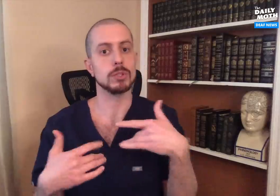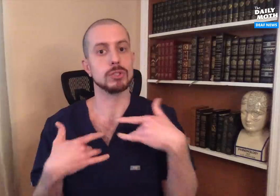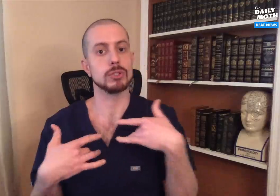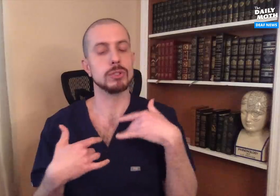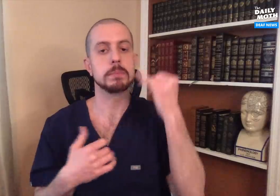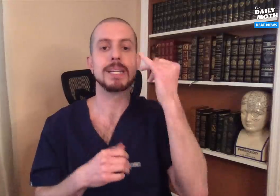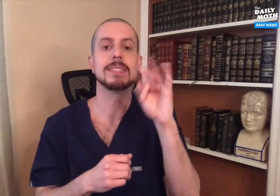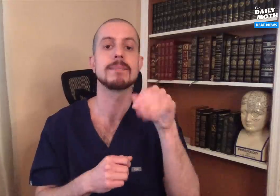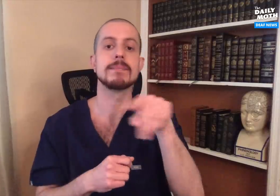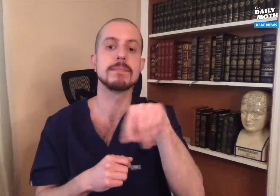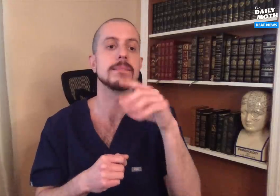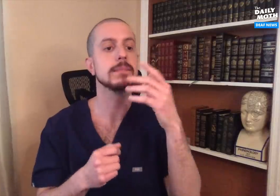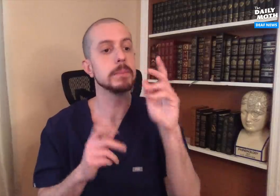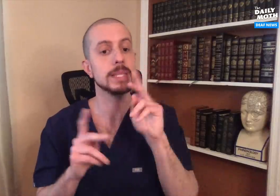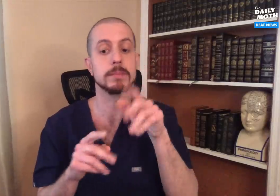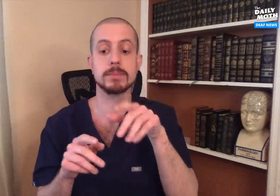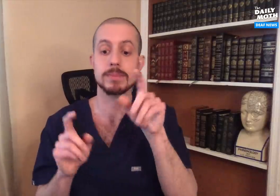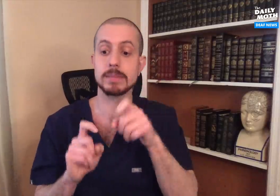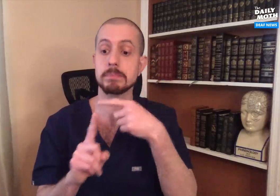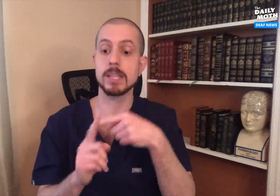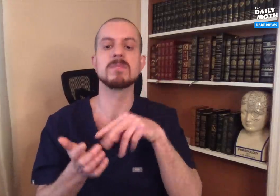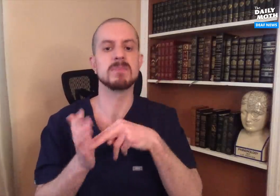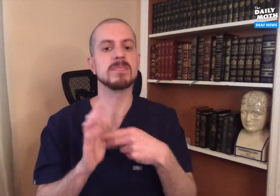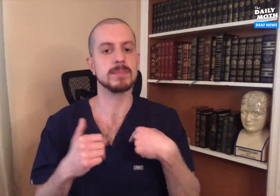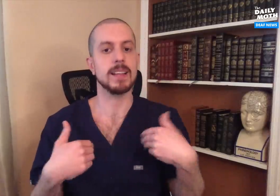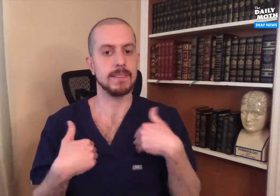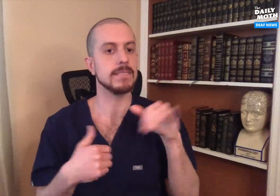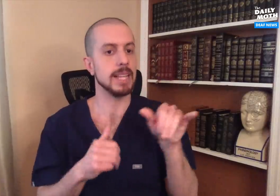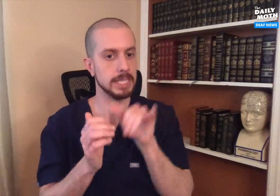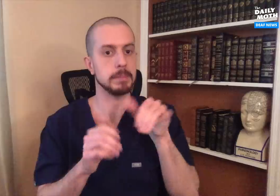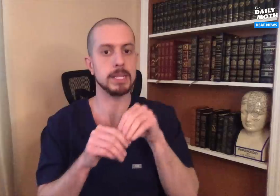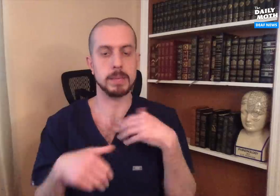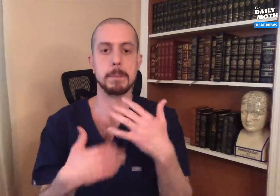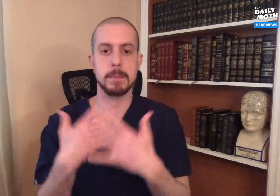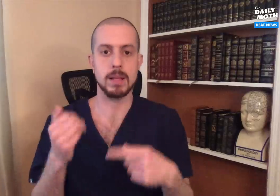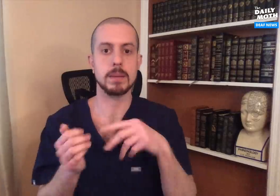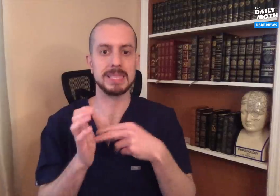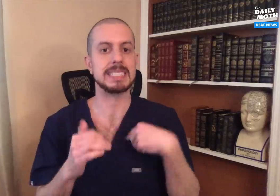That is very concerning because imagine if you tested positive for antibodies,